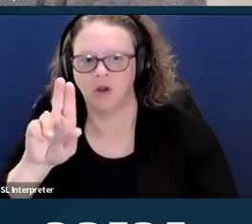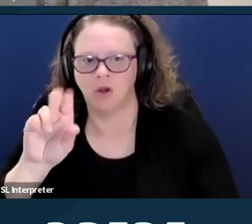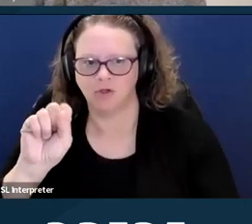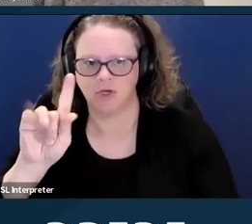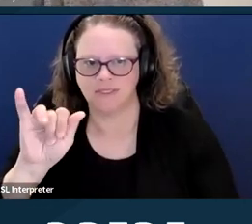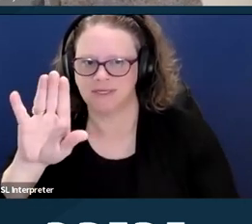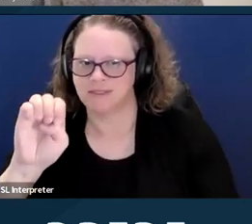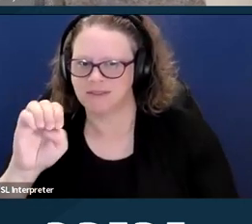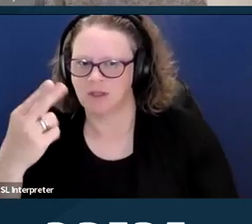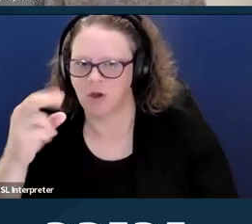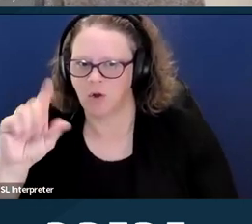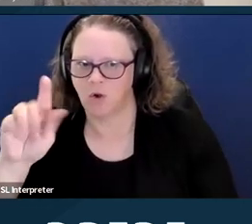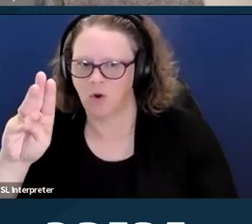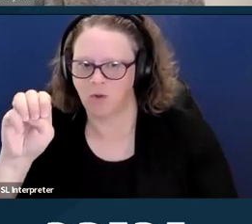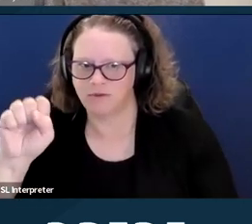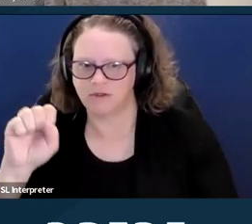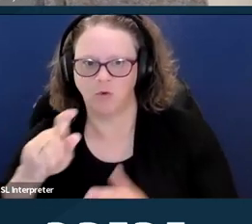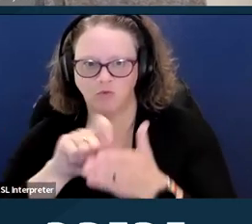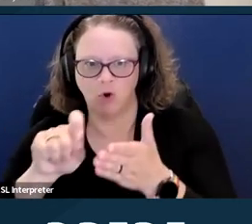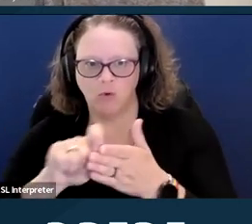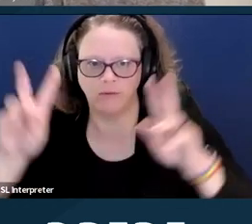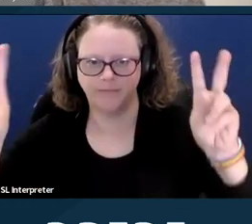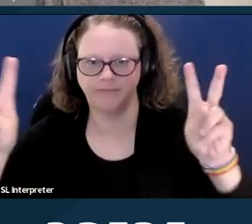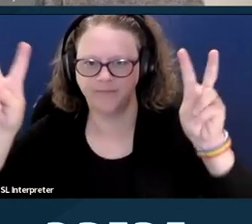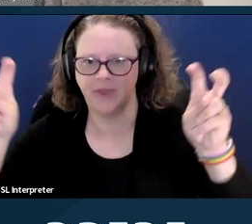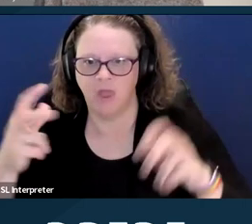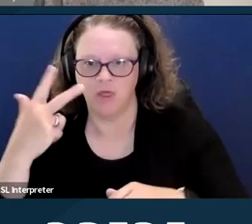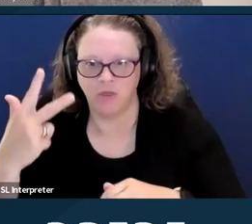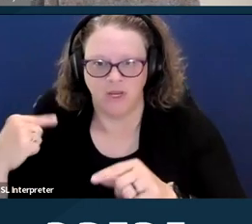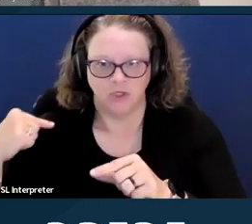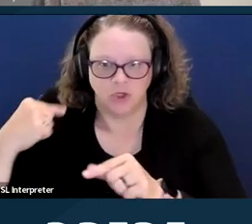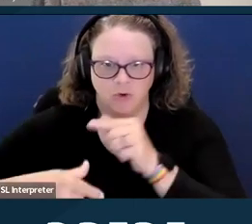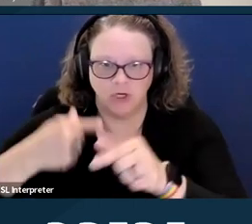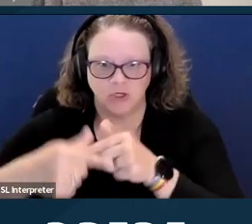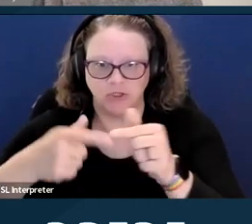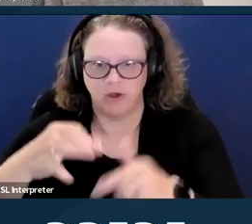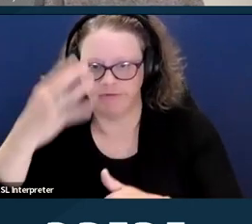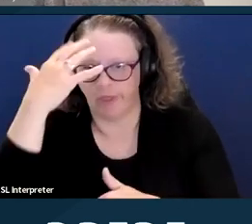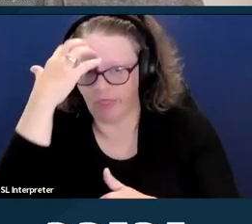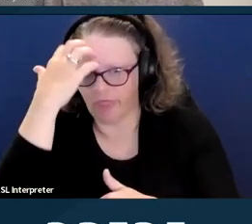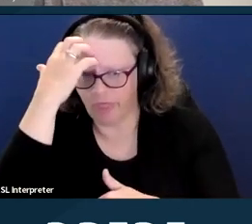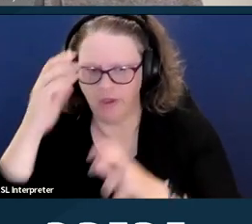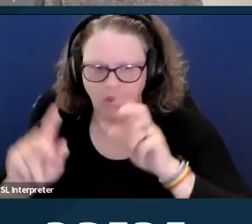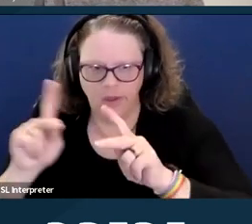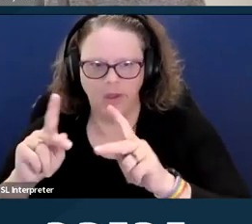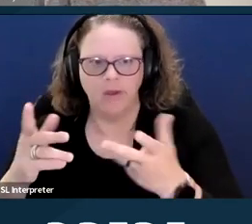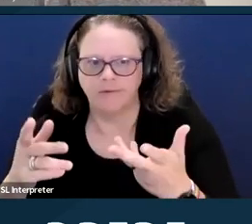And unfortunately, Buck has never been explicitly repealed. Obviously, as you all saw in our discussion